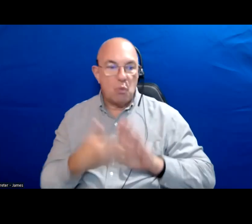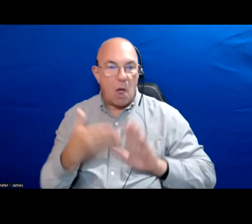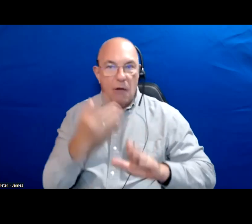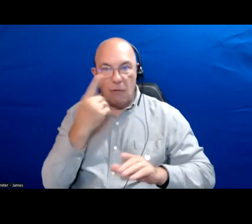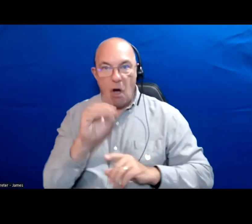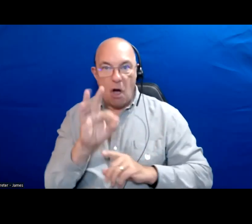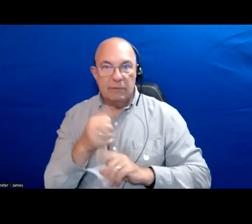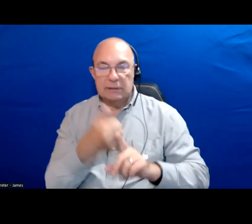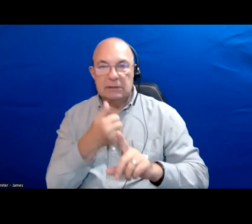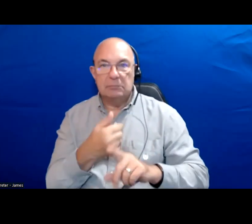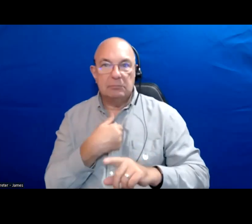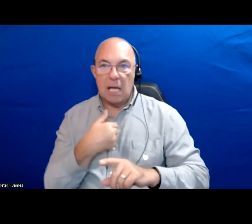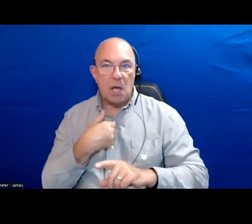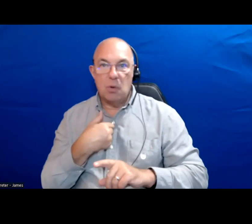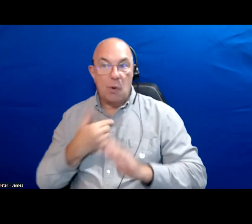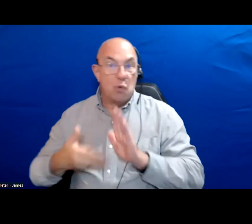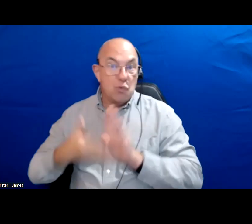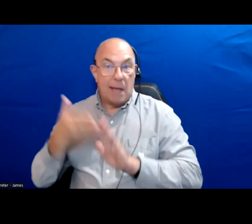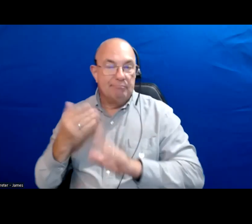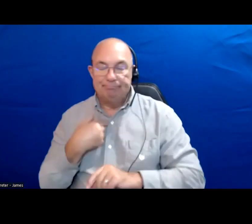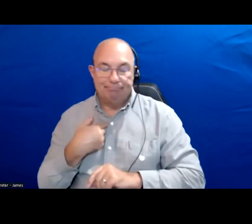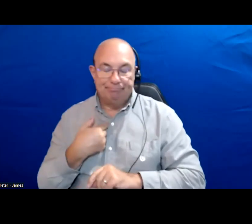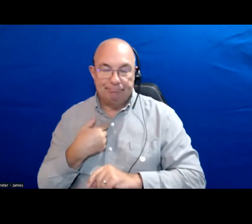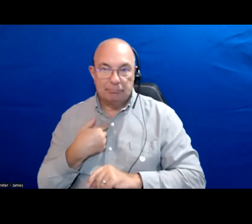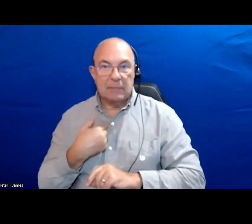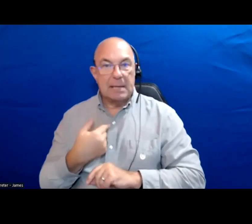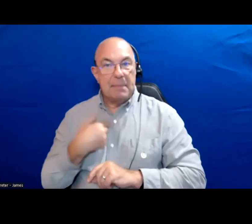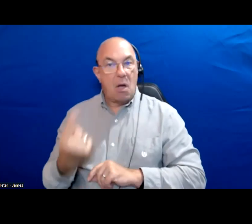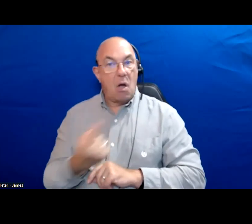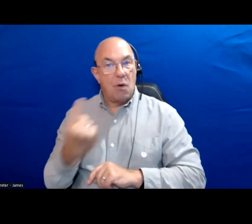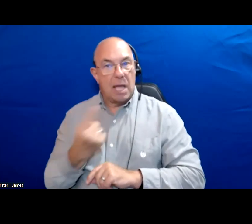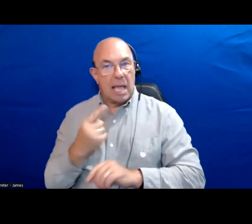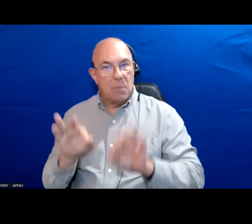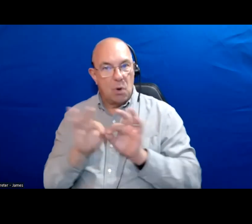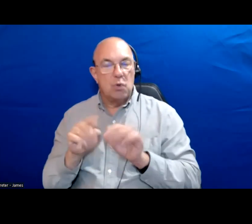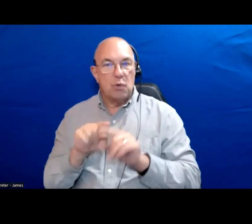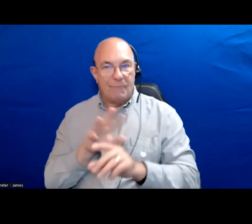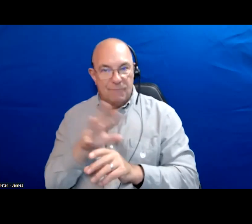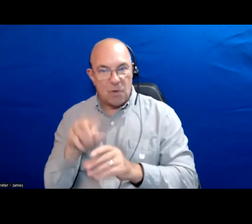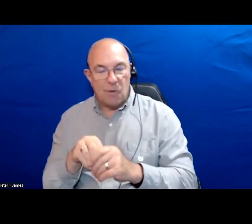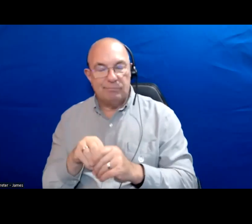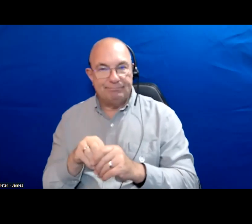I am not going to run for office I think. But for me it has always been important to participate in the electoral process.